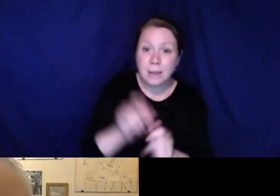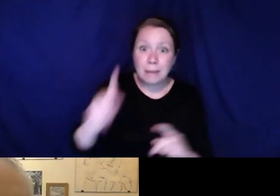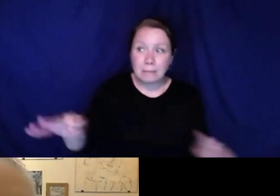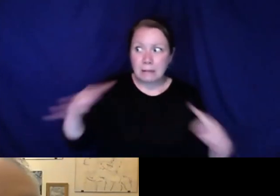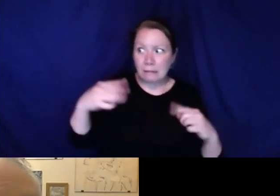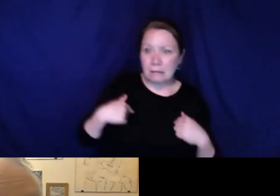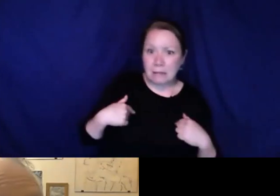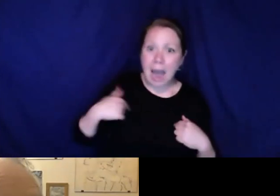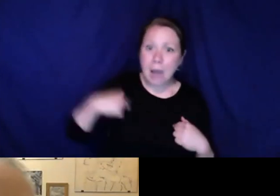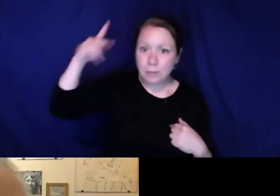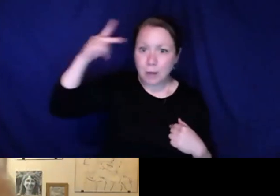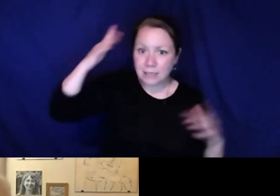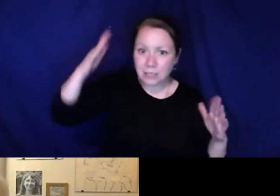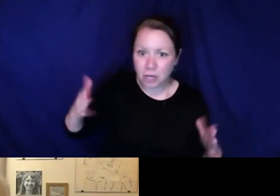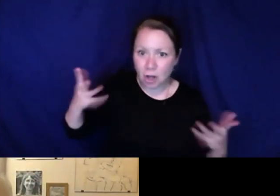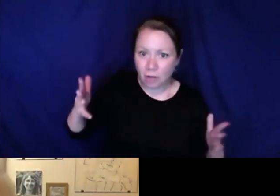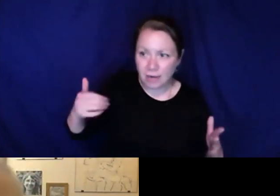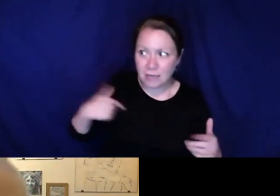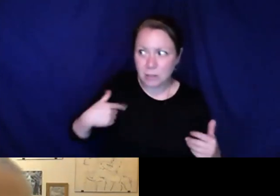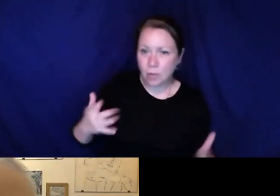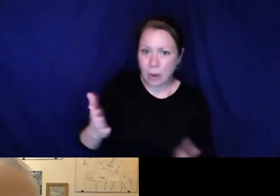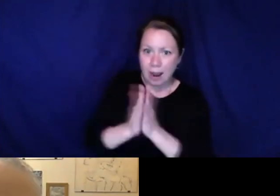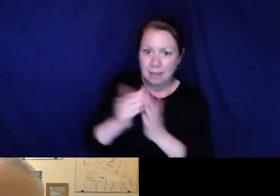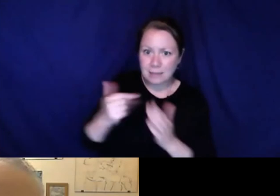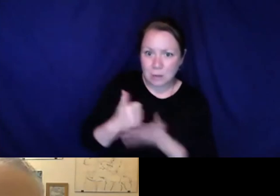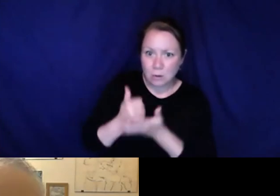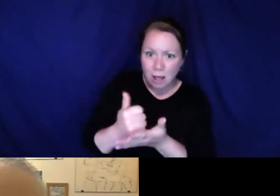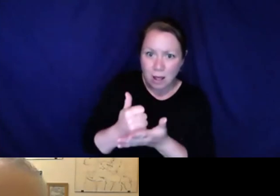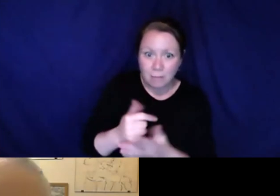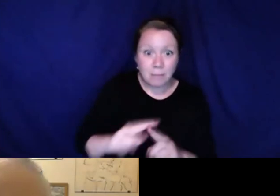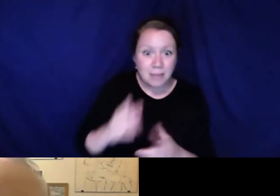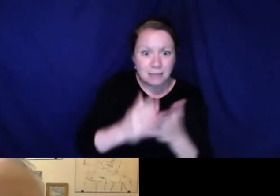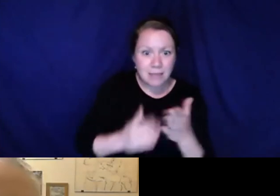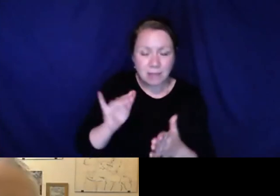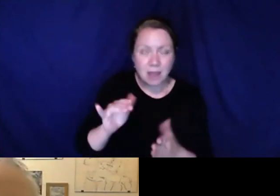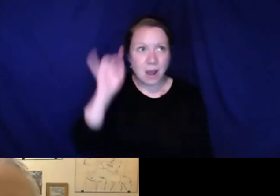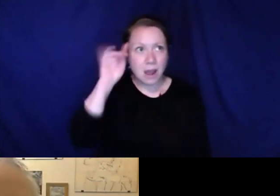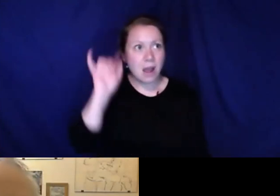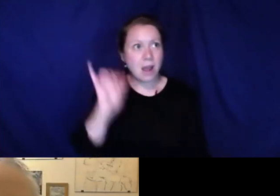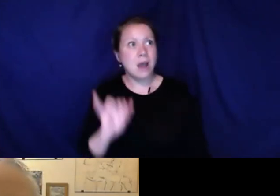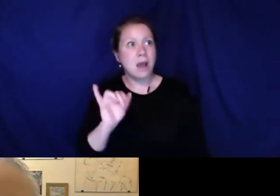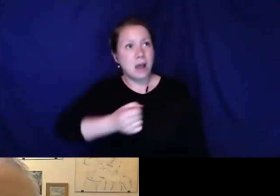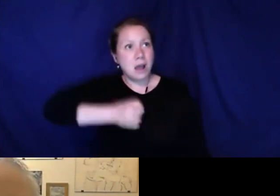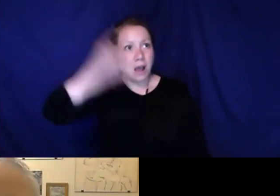didn't know the disability community. Advocacy came in the form of folks looking to me as a politician to help